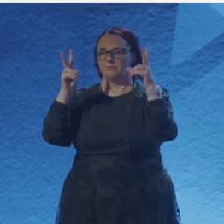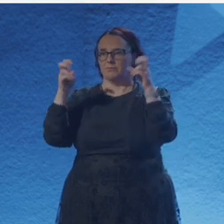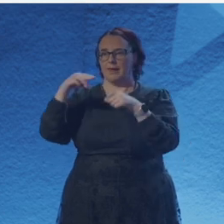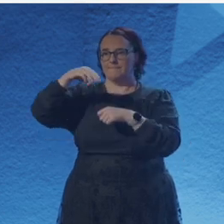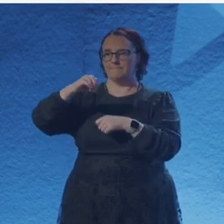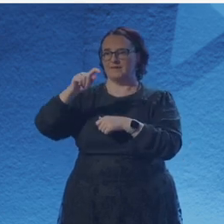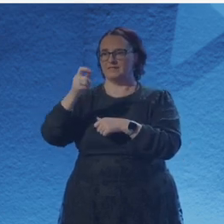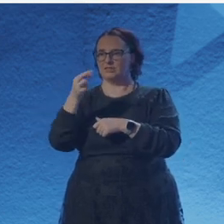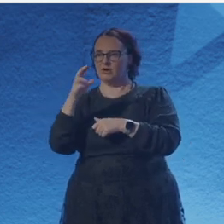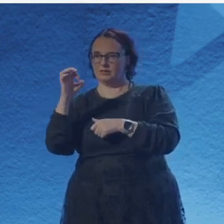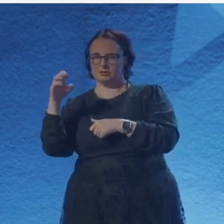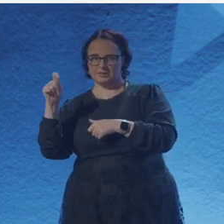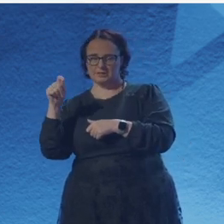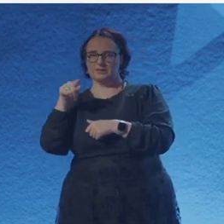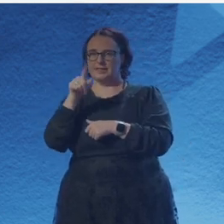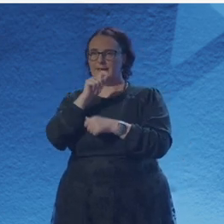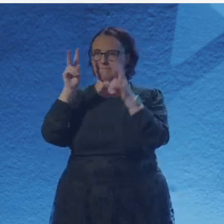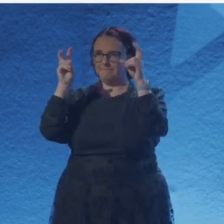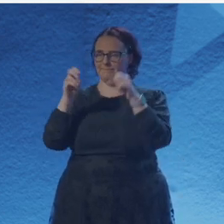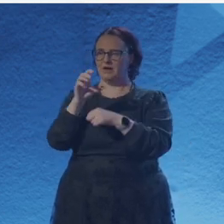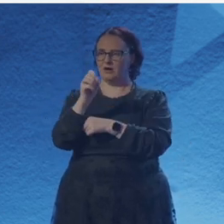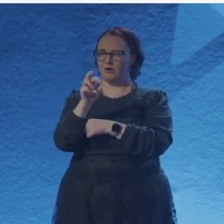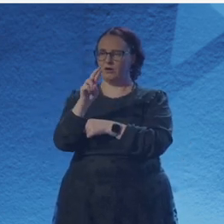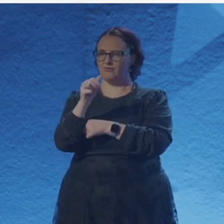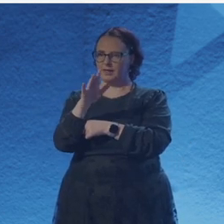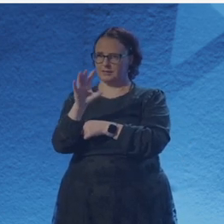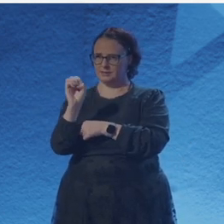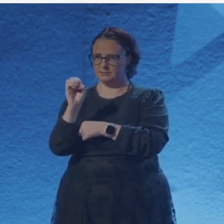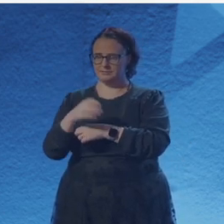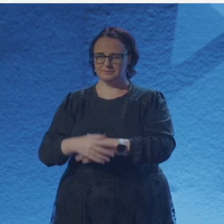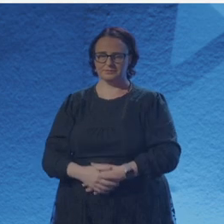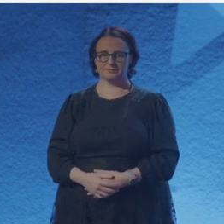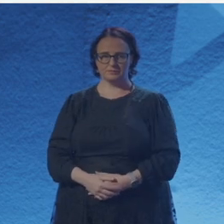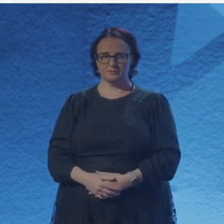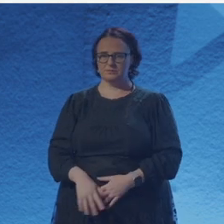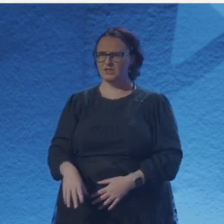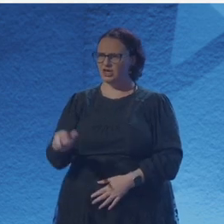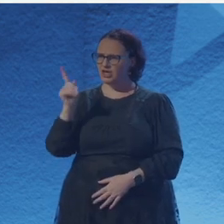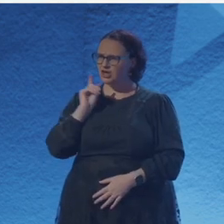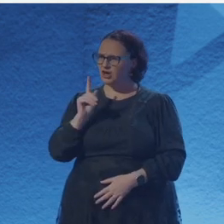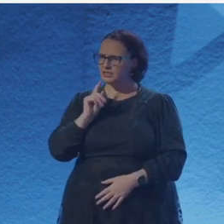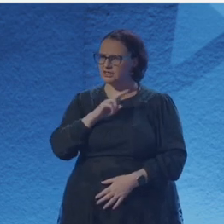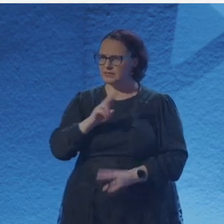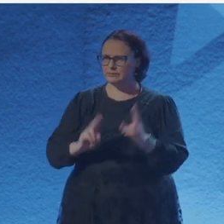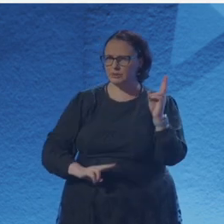sometimes, but she's an amazing meteorologist and I got to interview her and one of her interests was making sure that young girls know